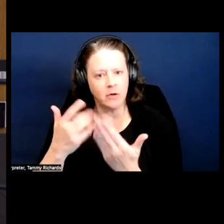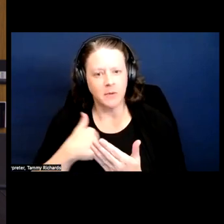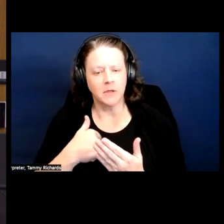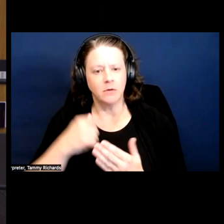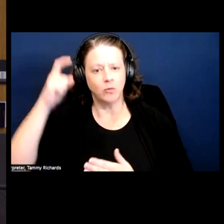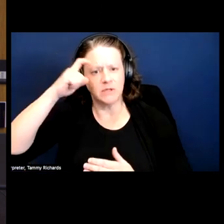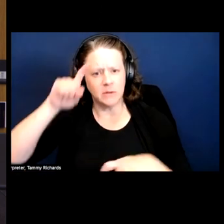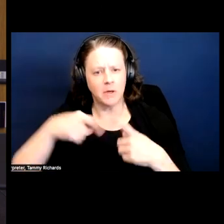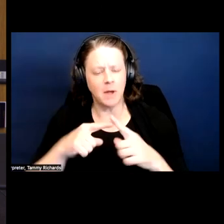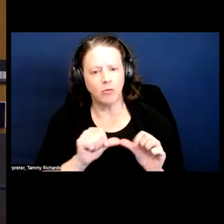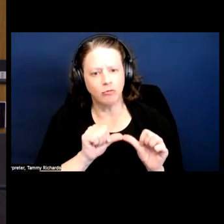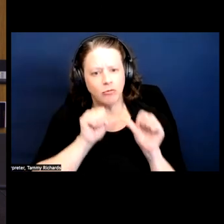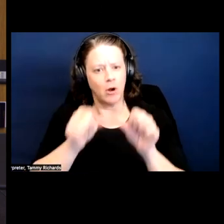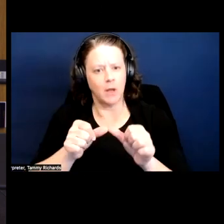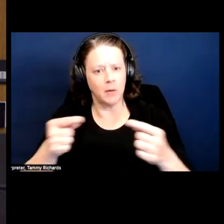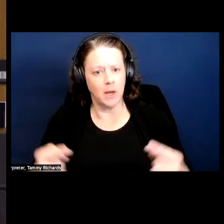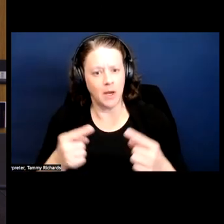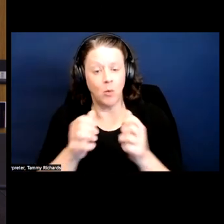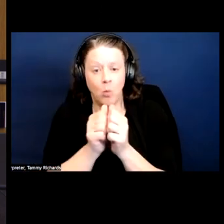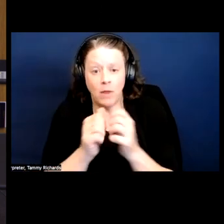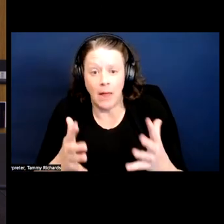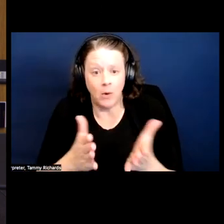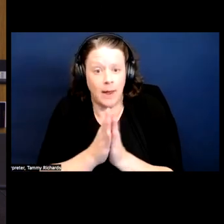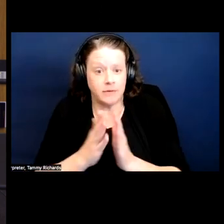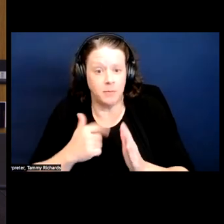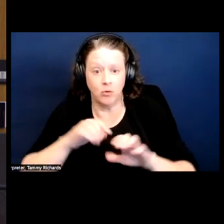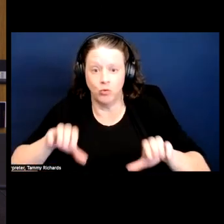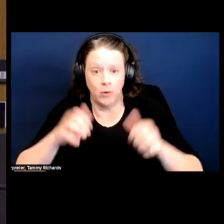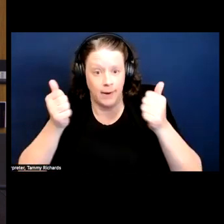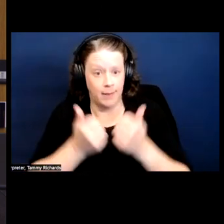pain without requiring anything of me, right.